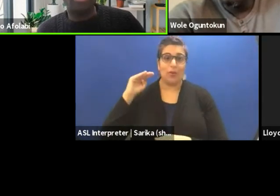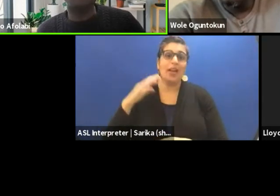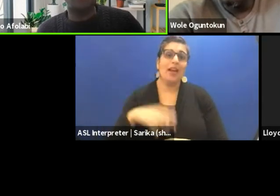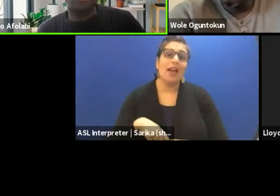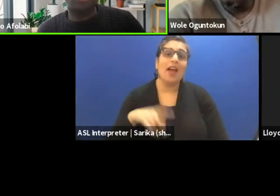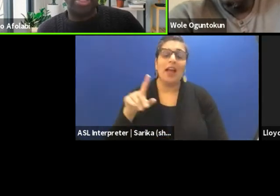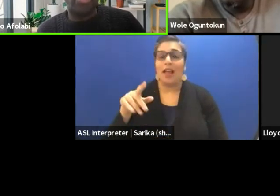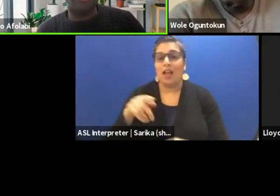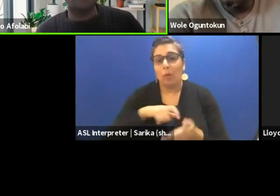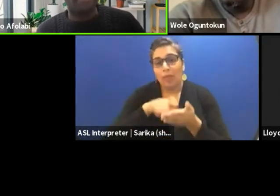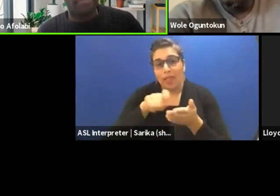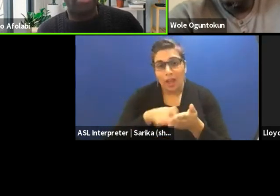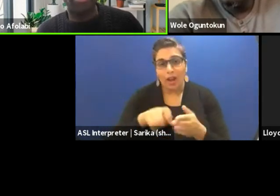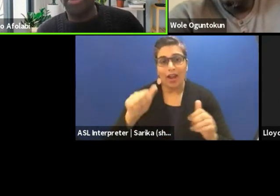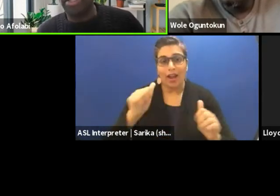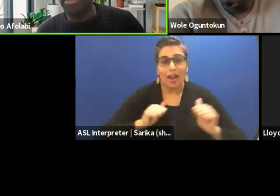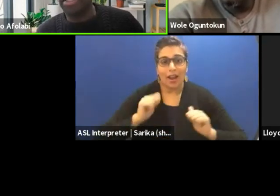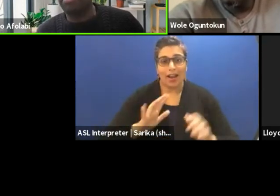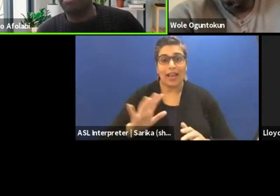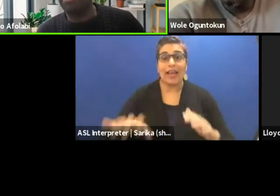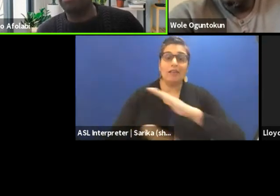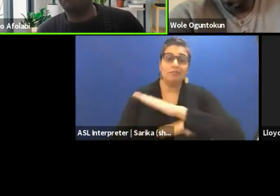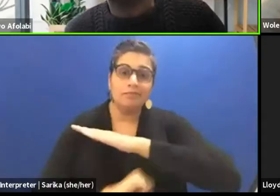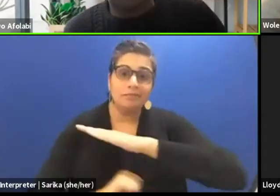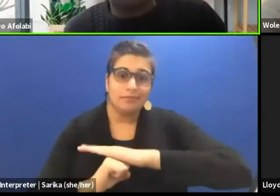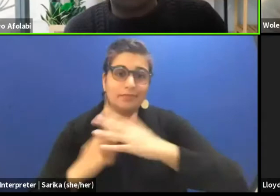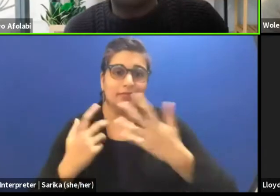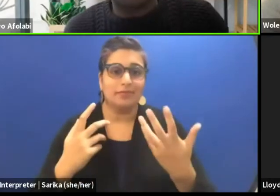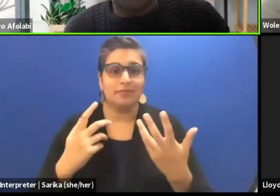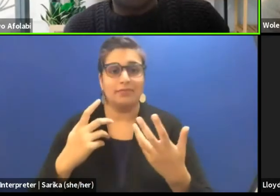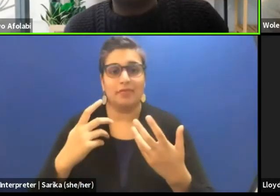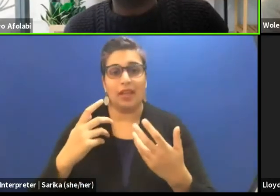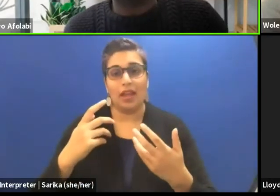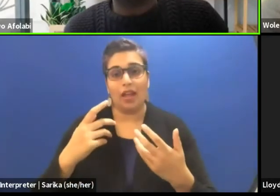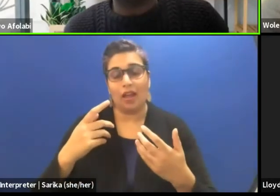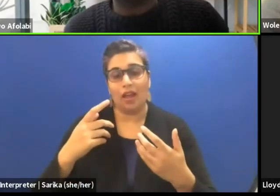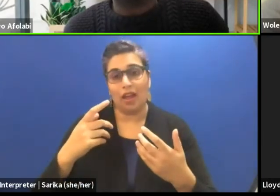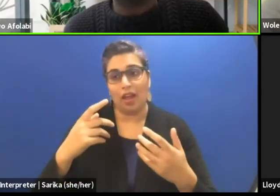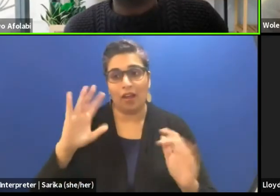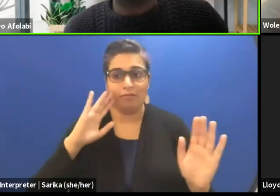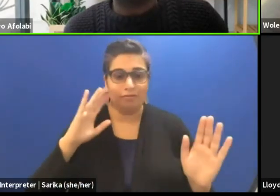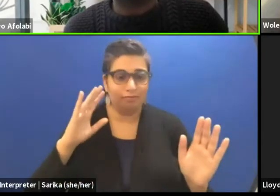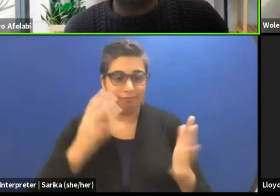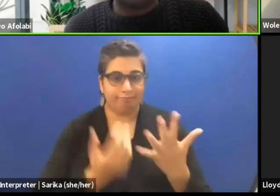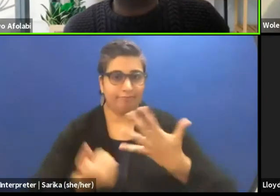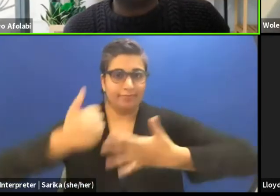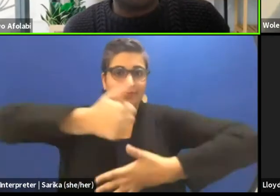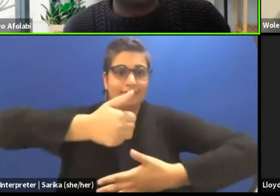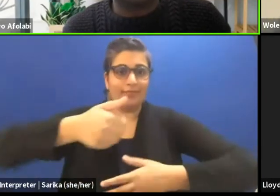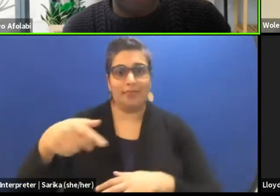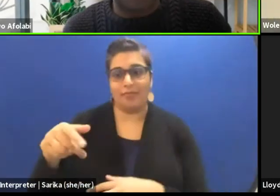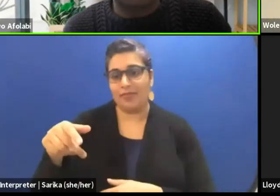and also Lloyd is the founder and the principal of Zimbabwe Theater Academy.